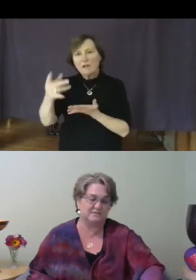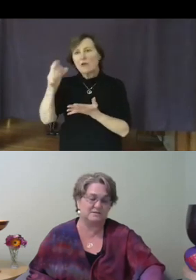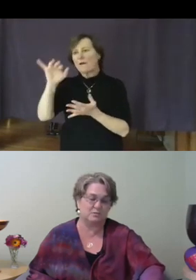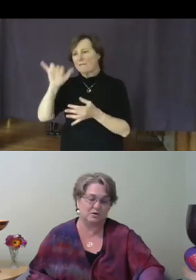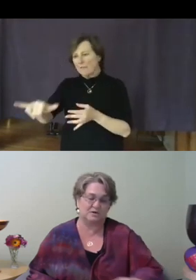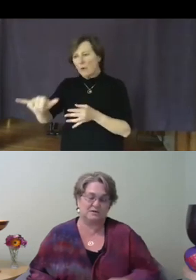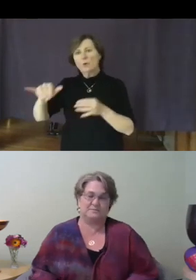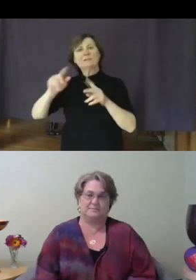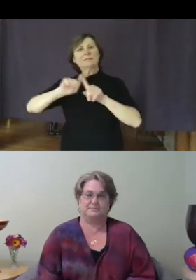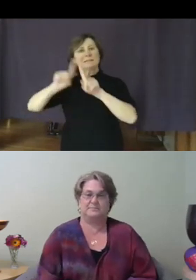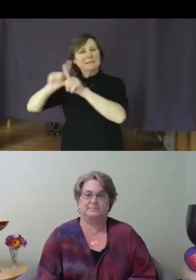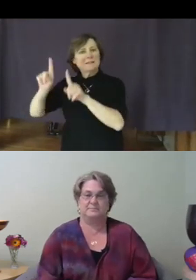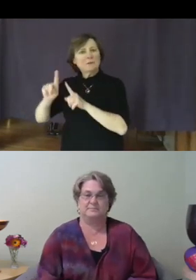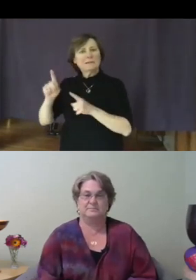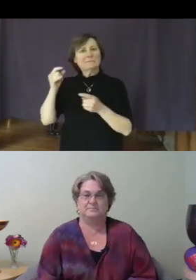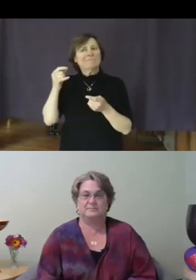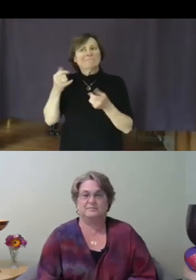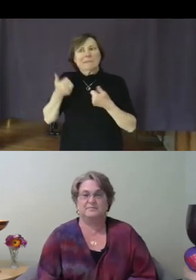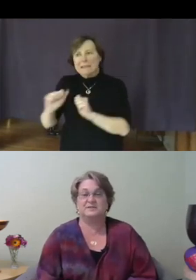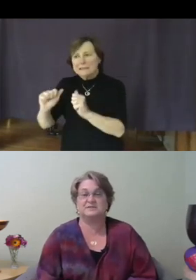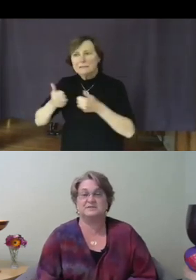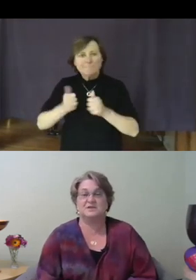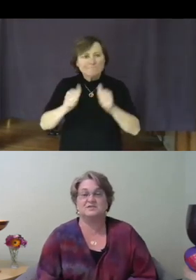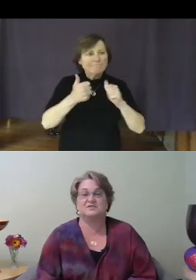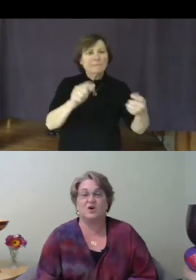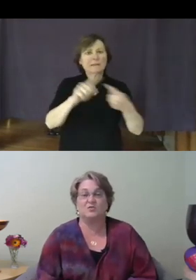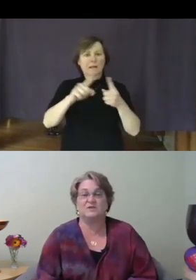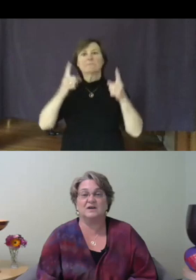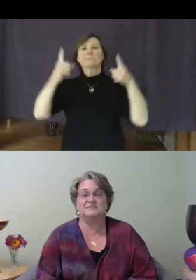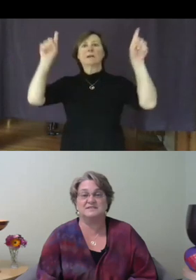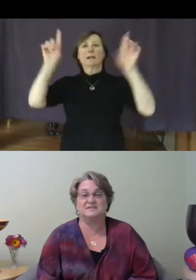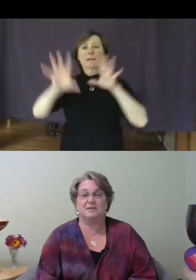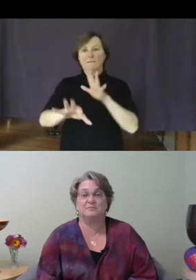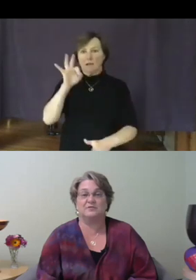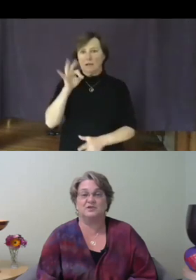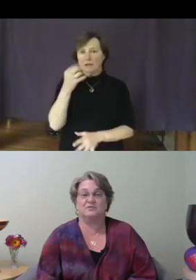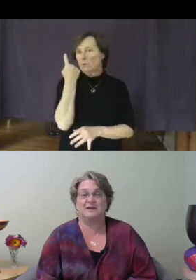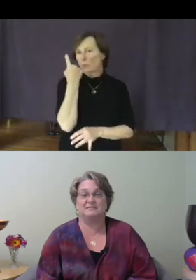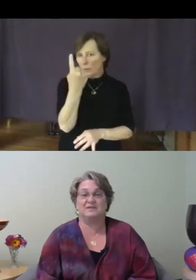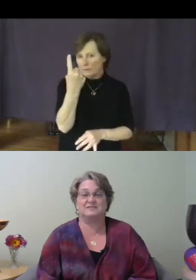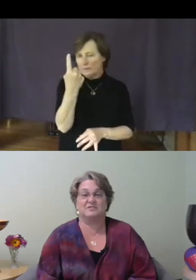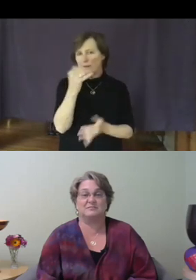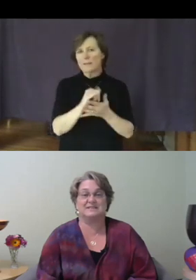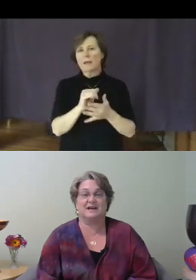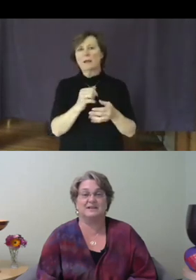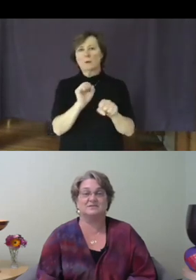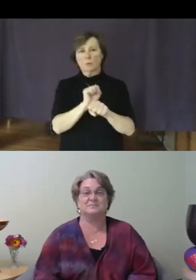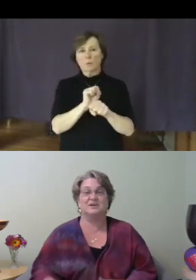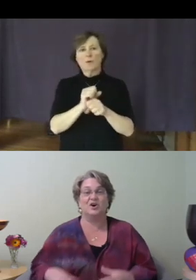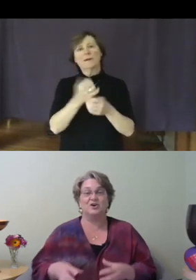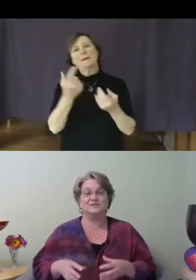work. This zone of discomfort, you may have guessed from my title, can be called